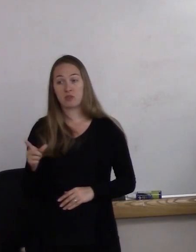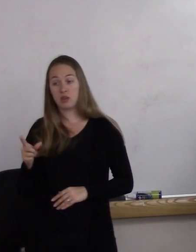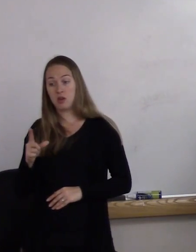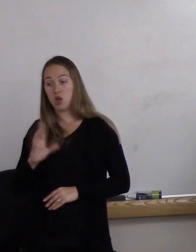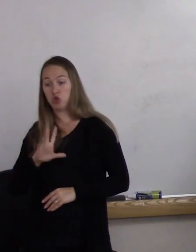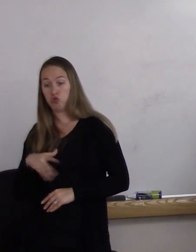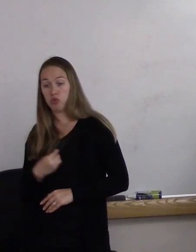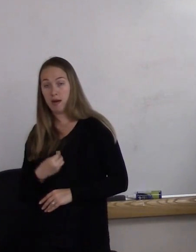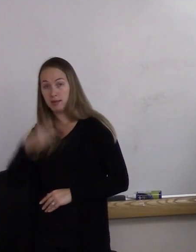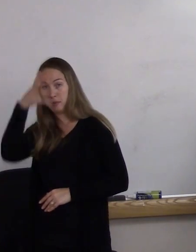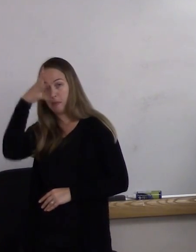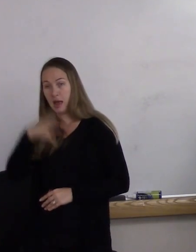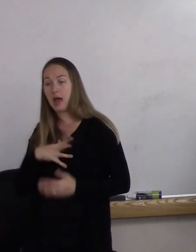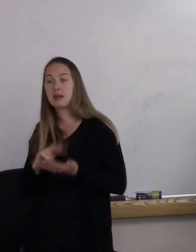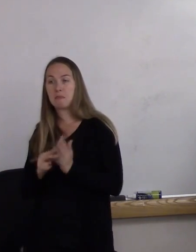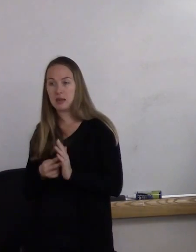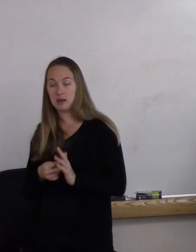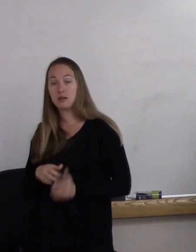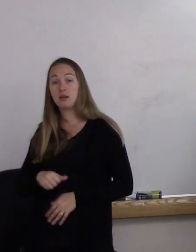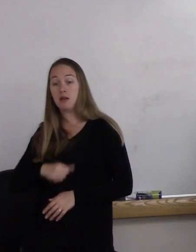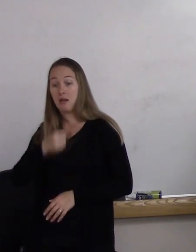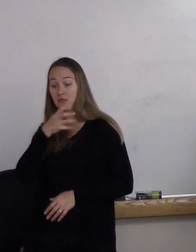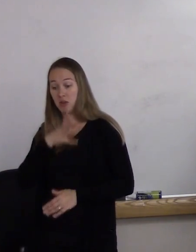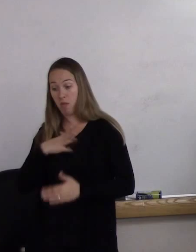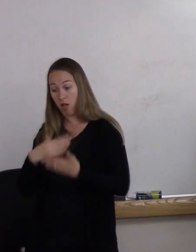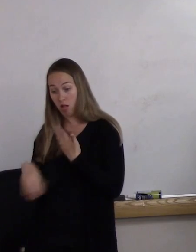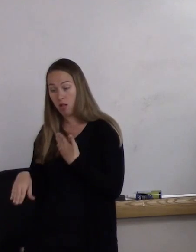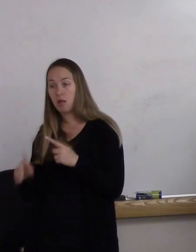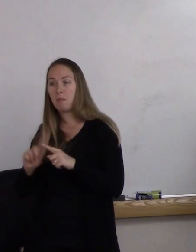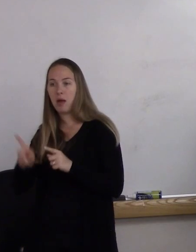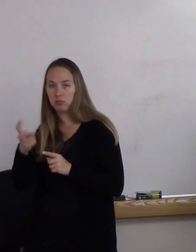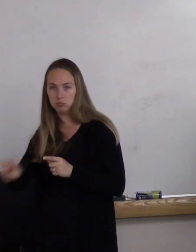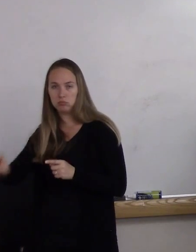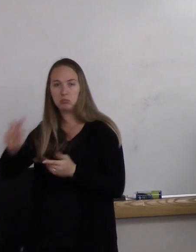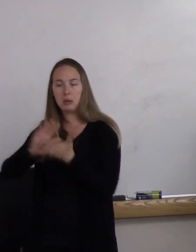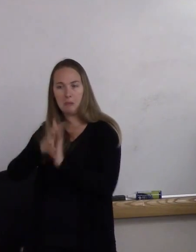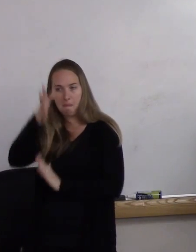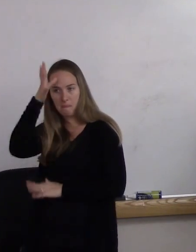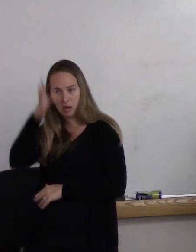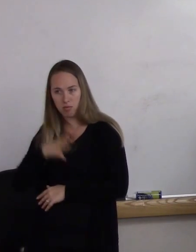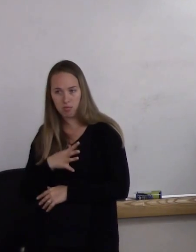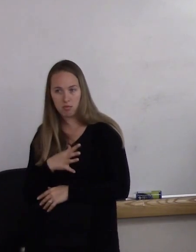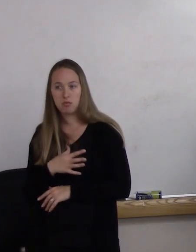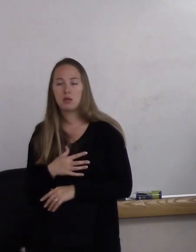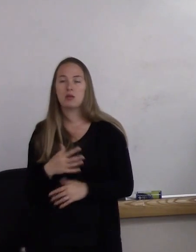someone who was born female and transitions to male. We have a lot of discussion about this